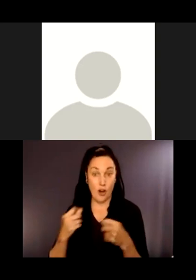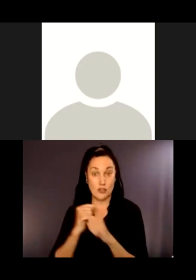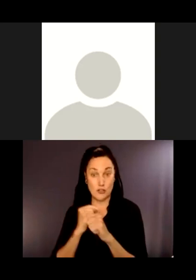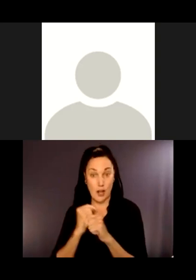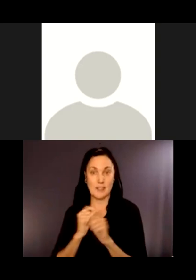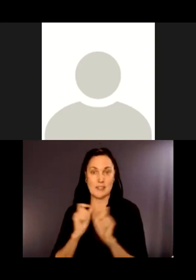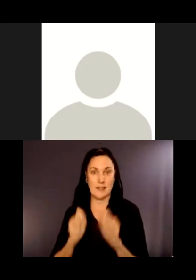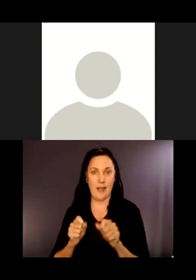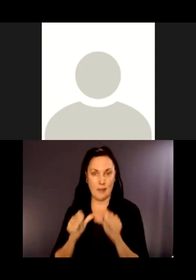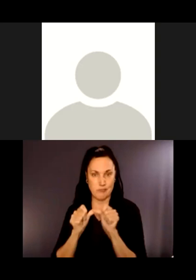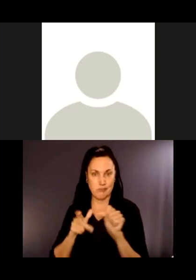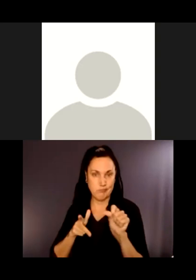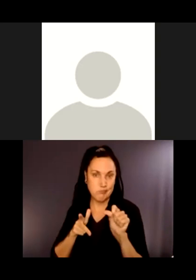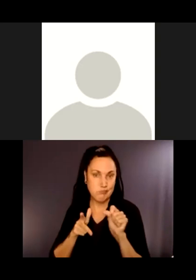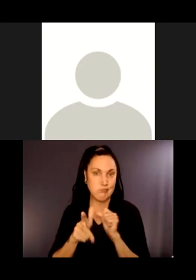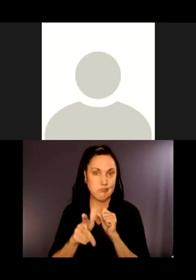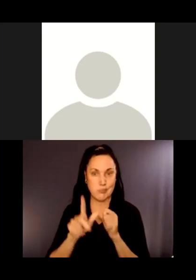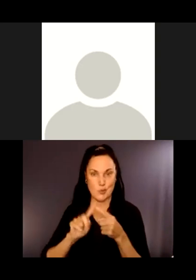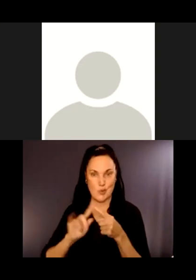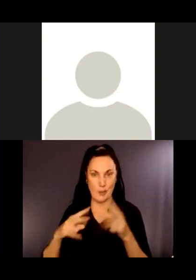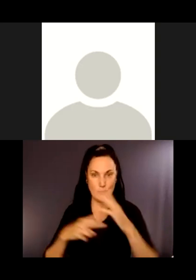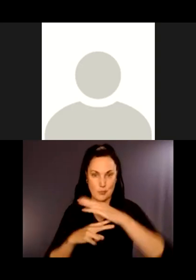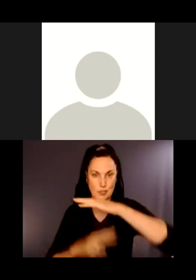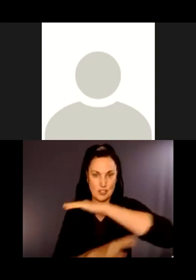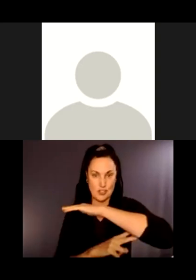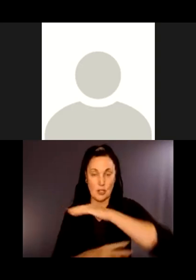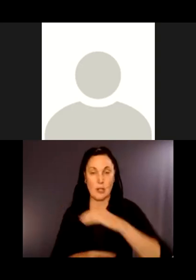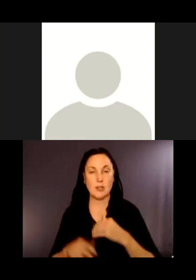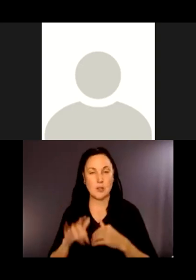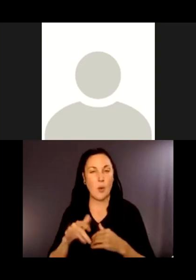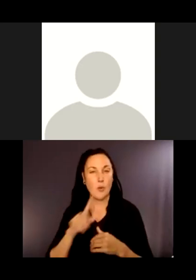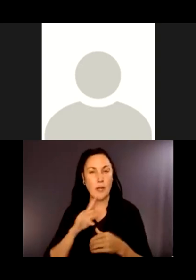There is a wide, flat area that goes to the creek right there.